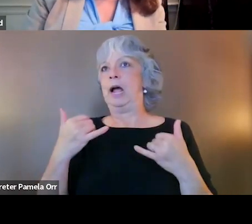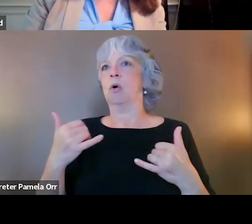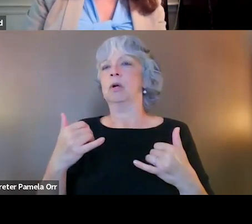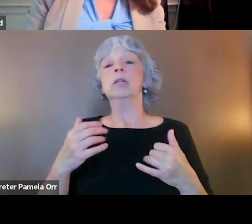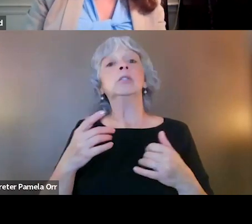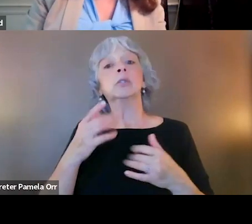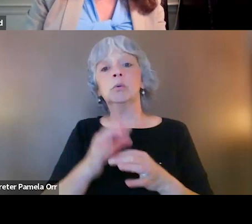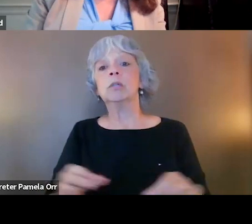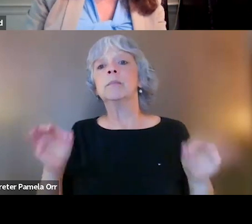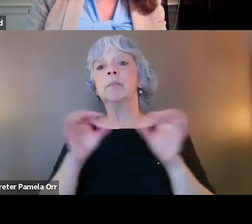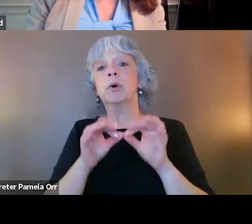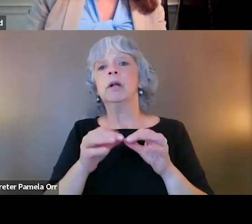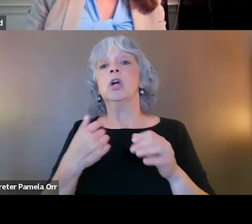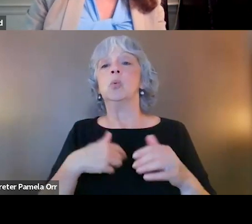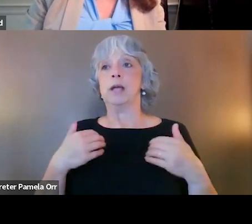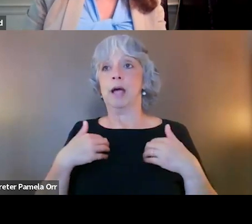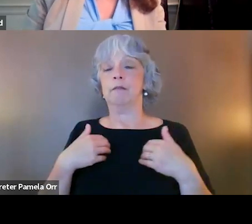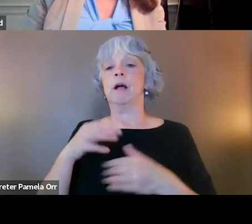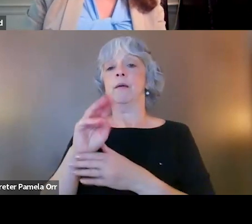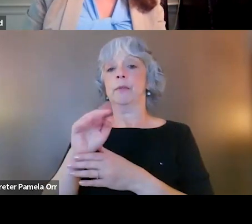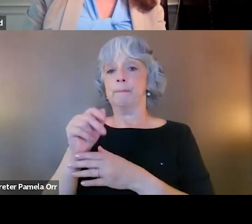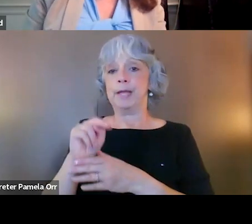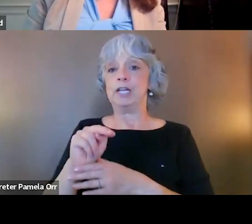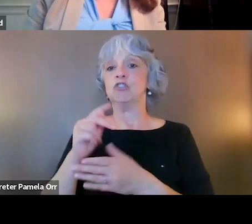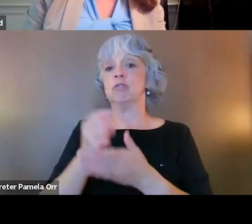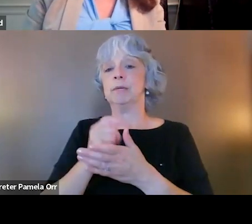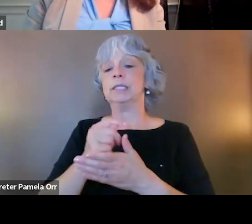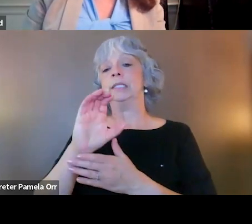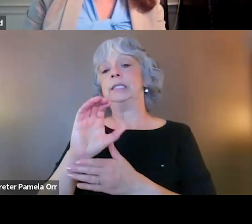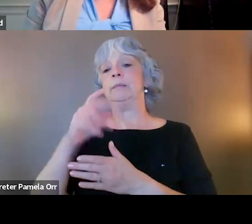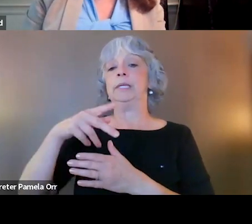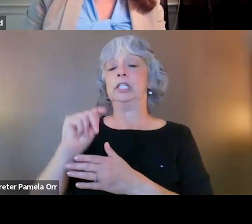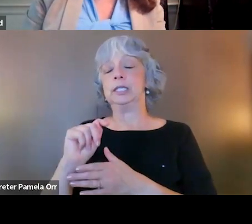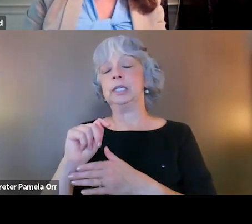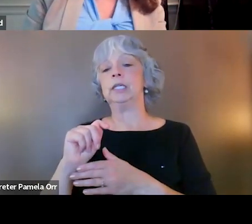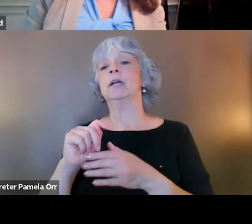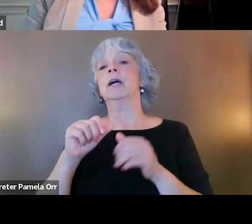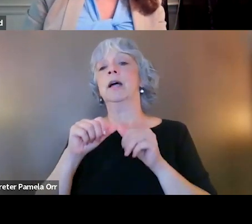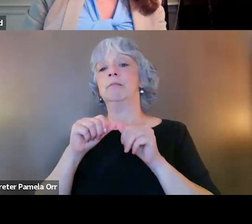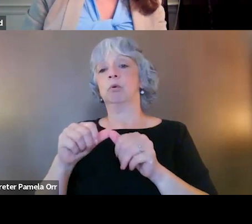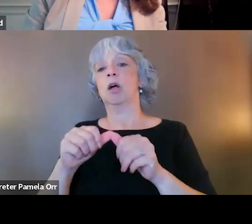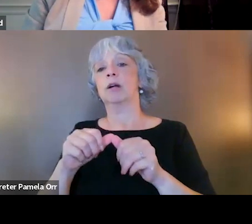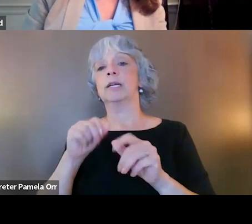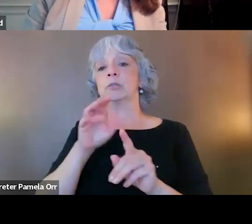is that we've got the main treatments in CPT and prolonged exposure and EMDR, and then we have other therapies